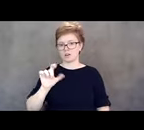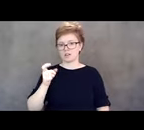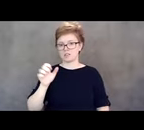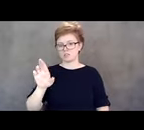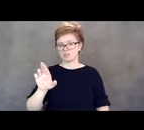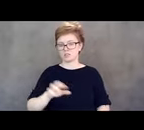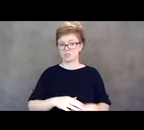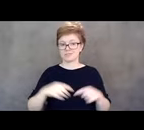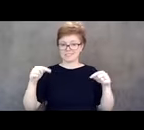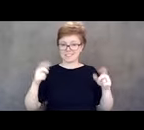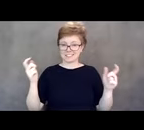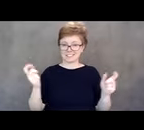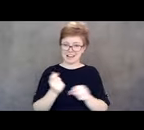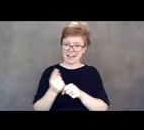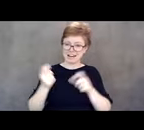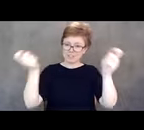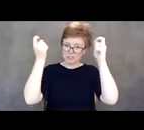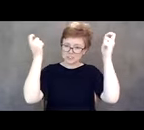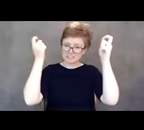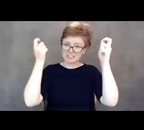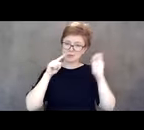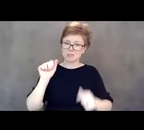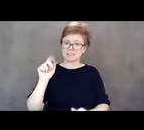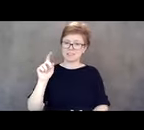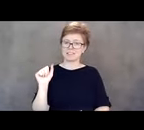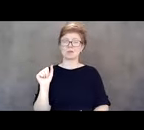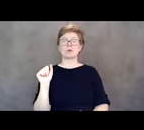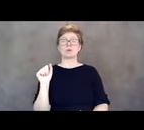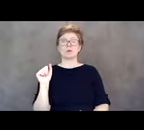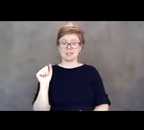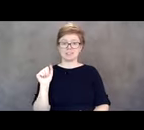because, the ADA is one of the most valuable tools,